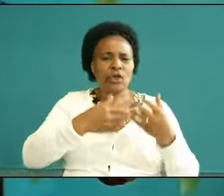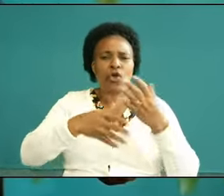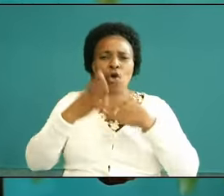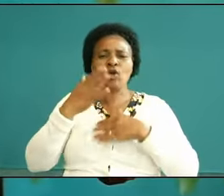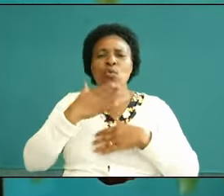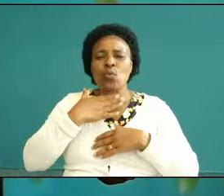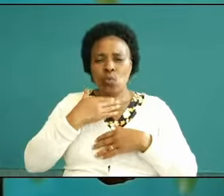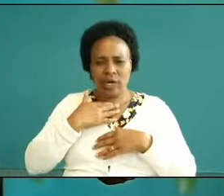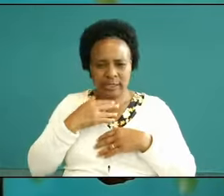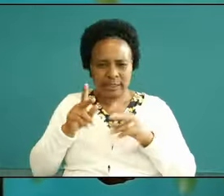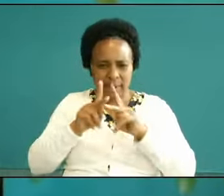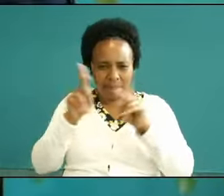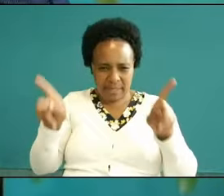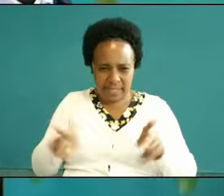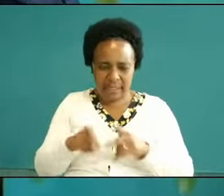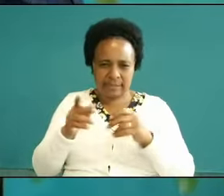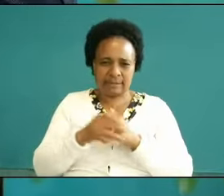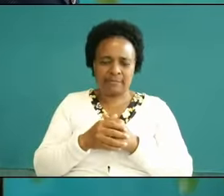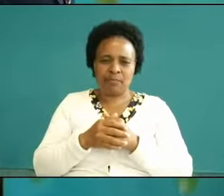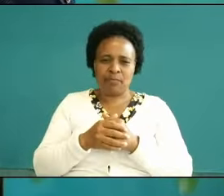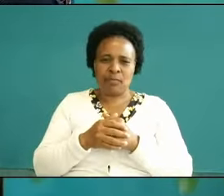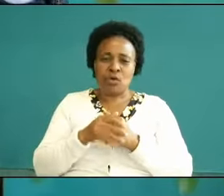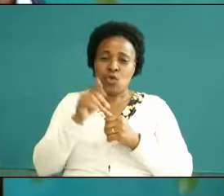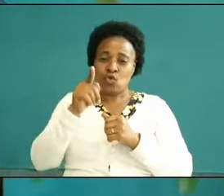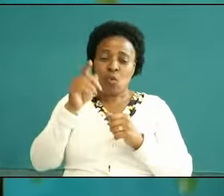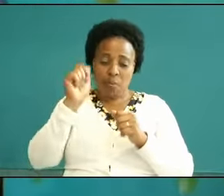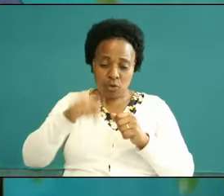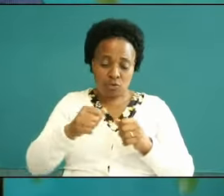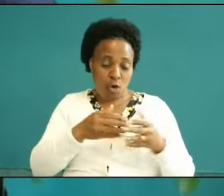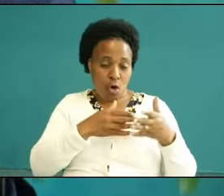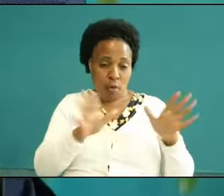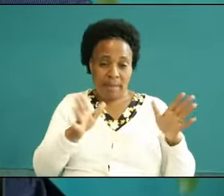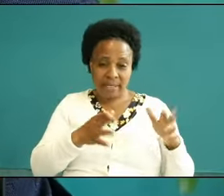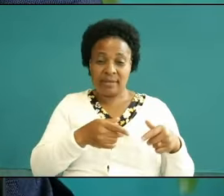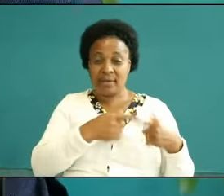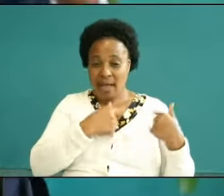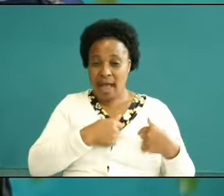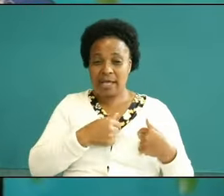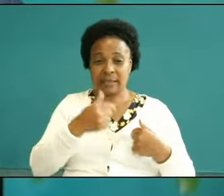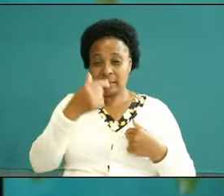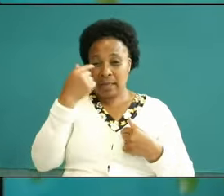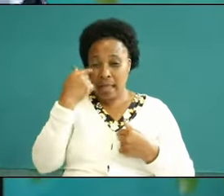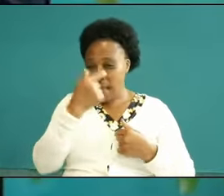your eye or the heart can be open that you can be able to fight because the battle is not against